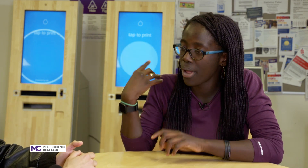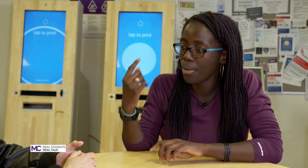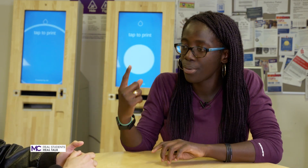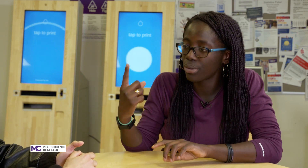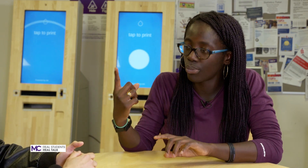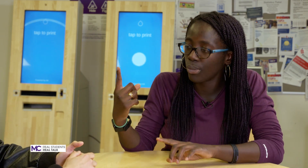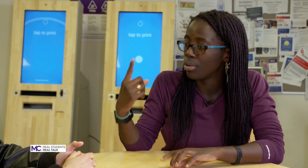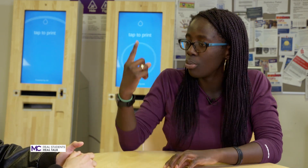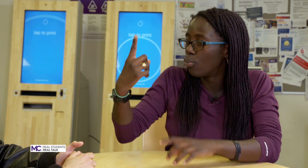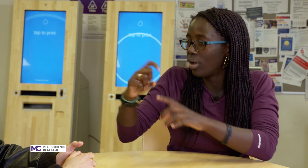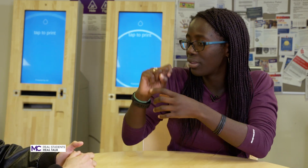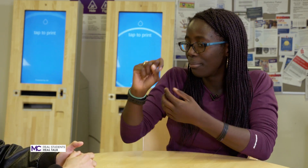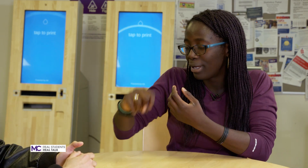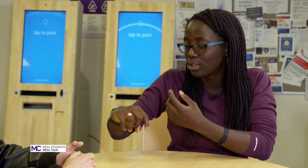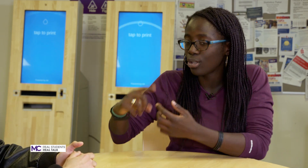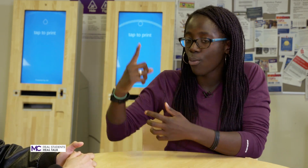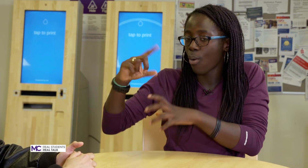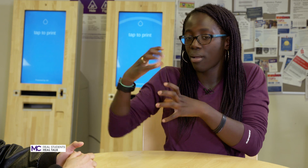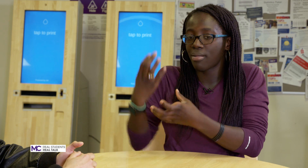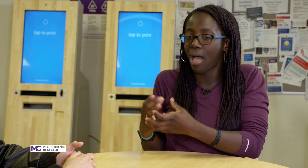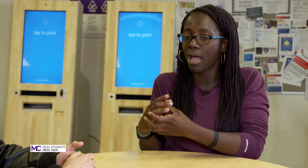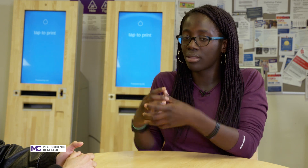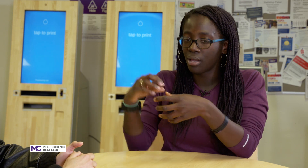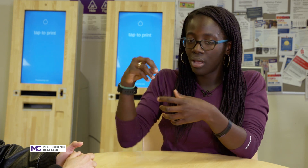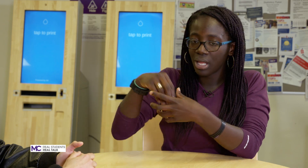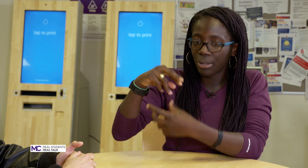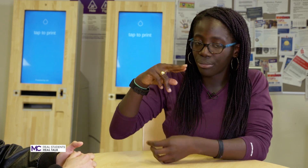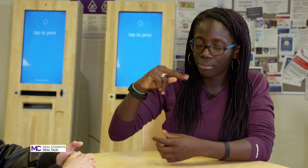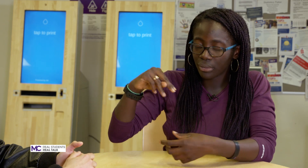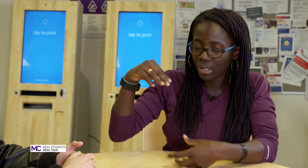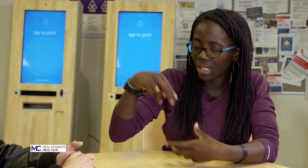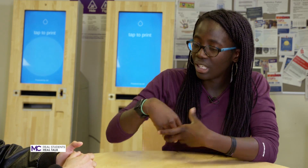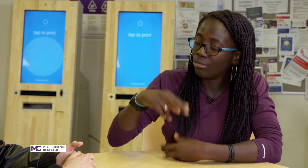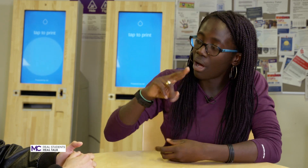just one semester one class and in Rockville